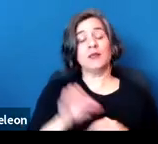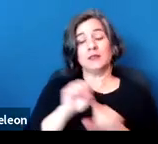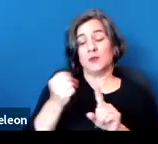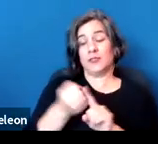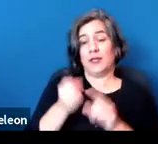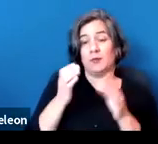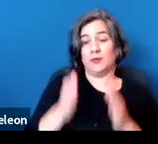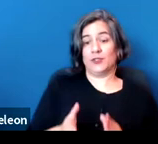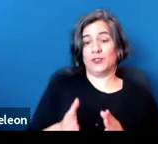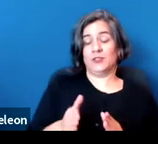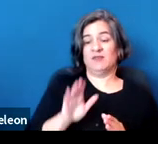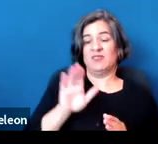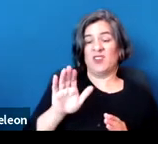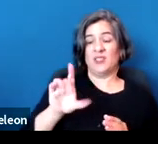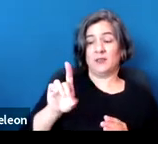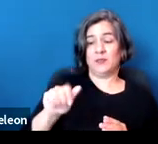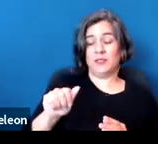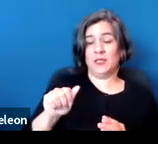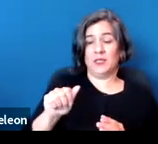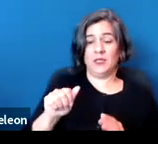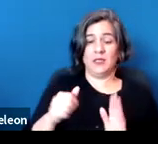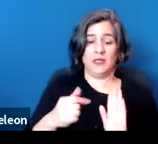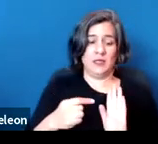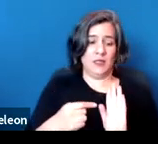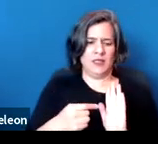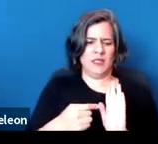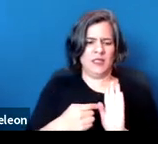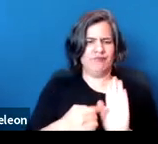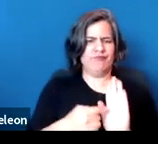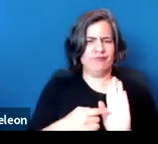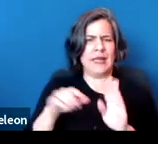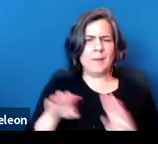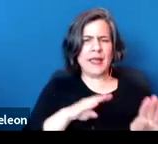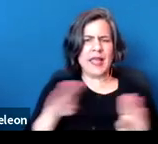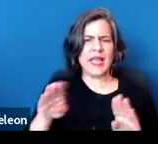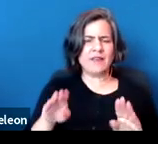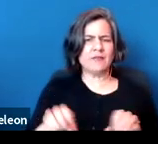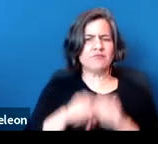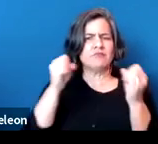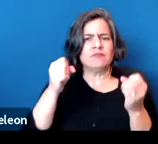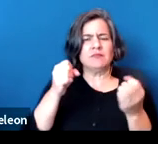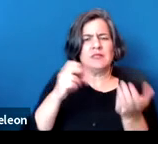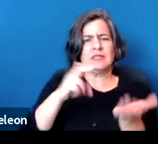with disabilities is exhibiting a behavior that violates the lease but that we want